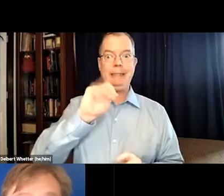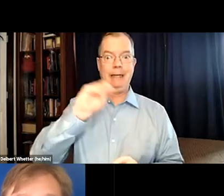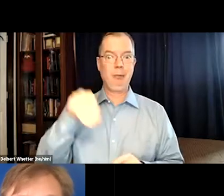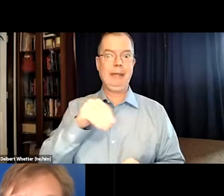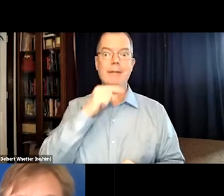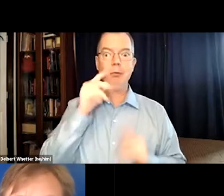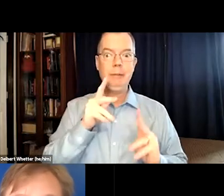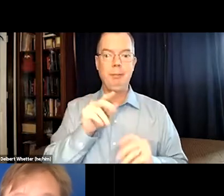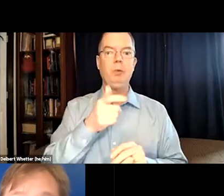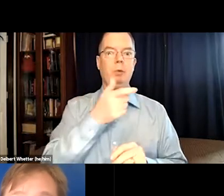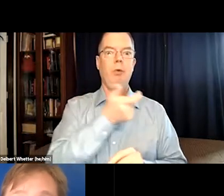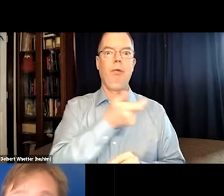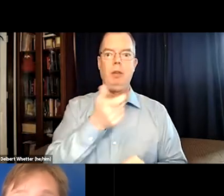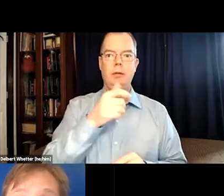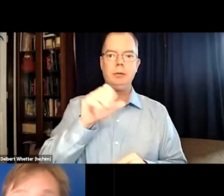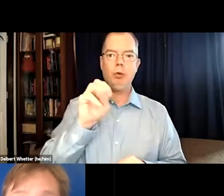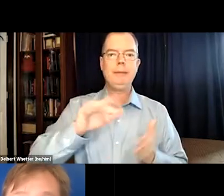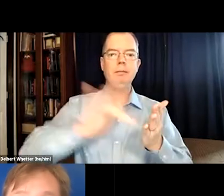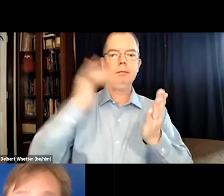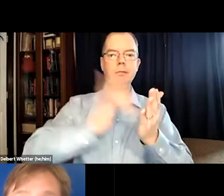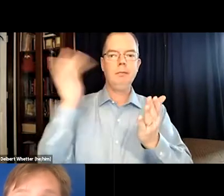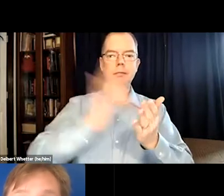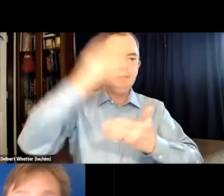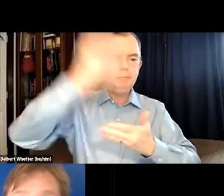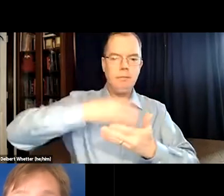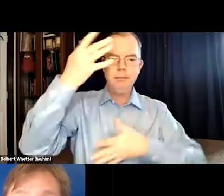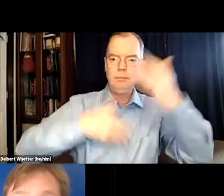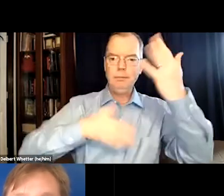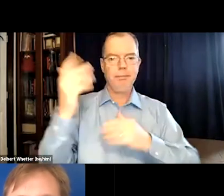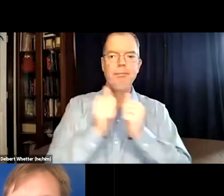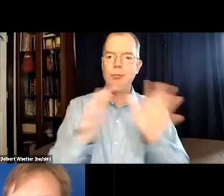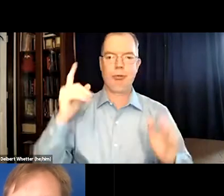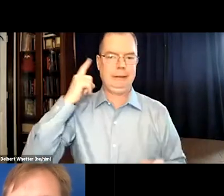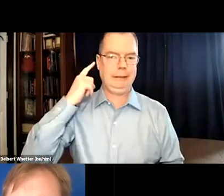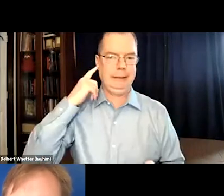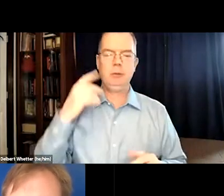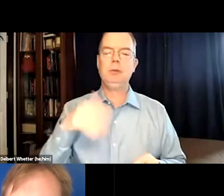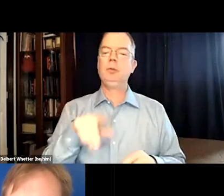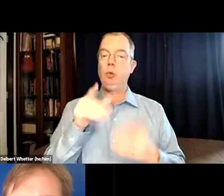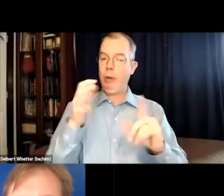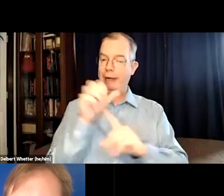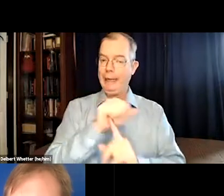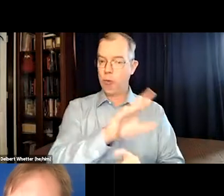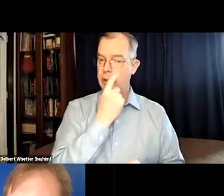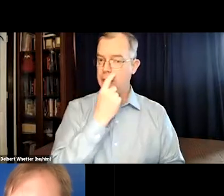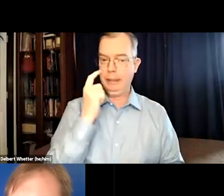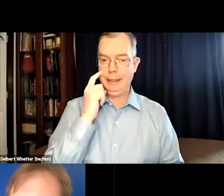And this is not just deaf people, 80% to 90% of hearing people are watching social media videos and just power scrolling without sound.